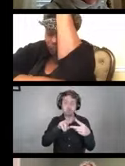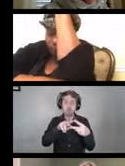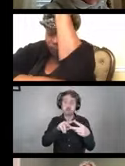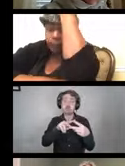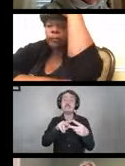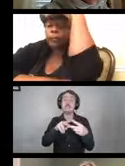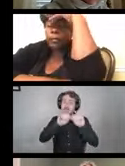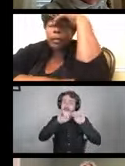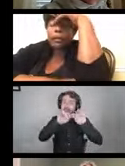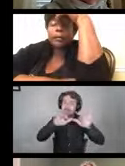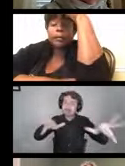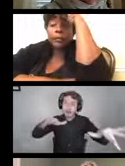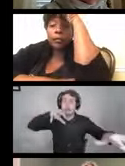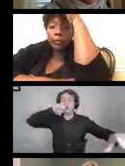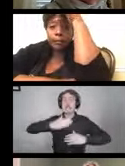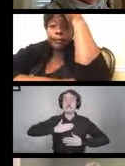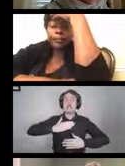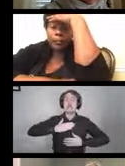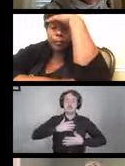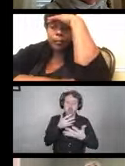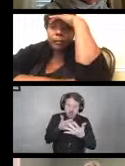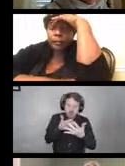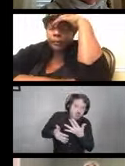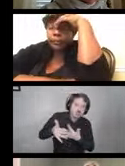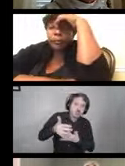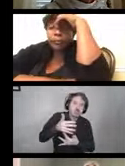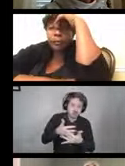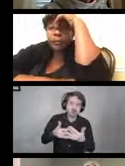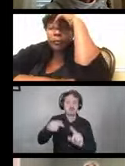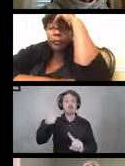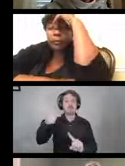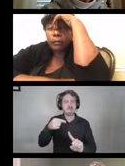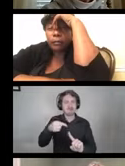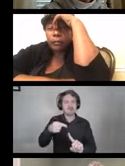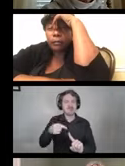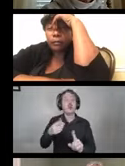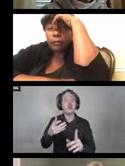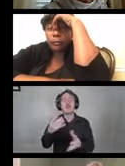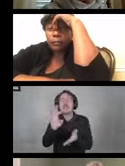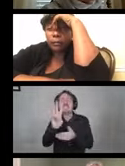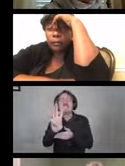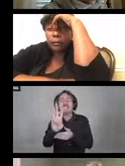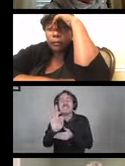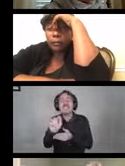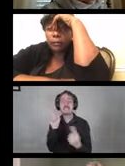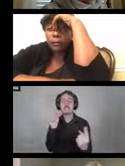between people who are in close contact within one another within 6 feet.